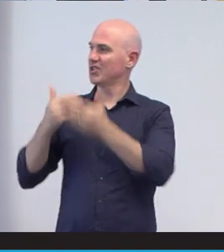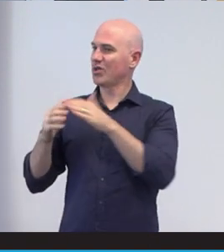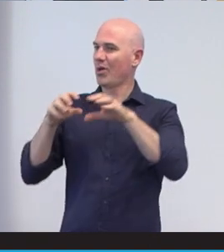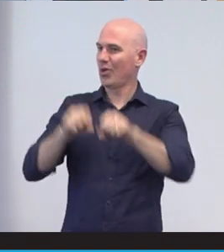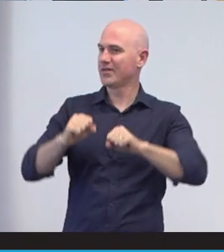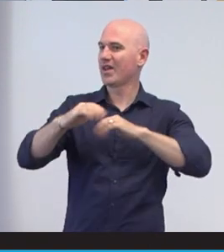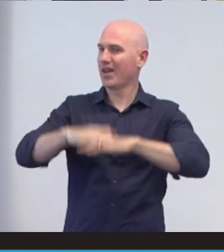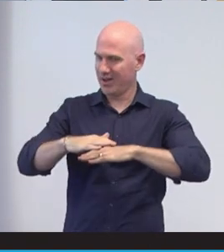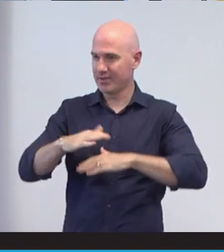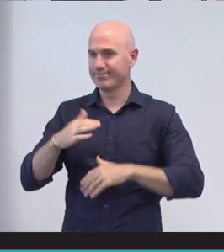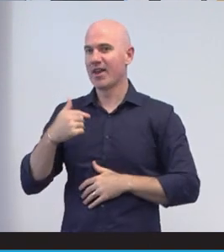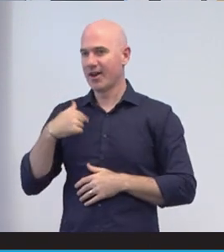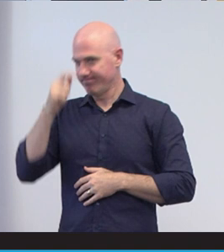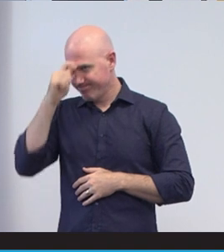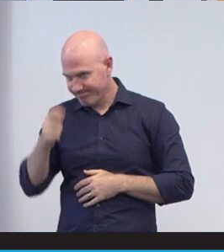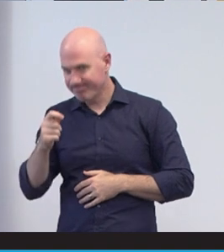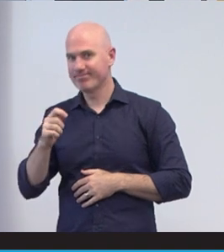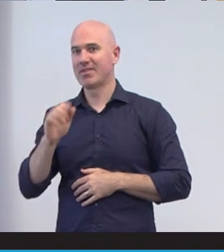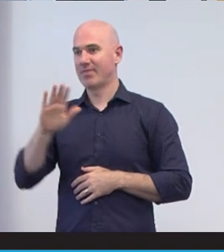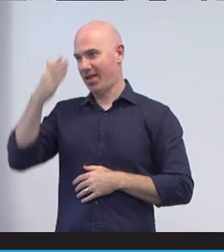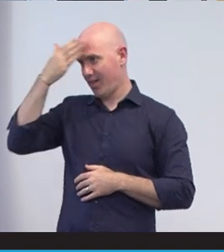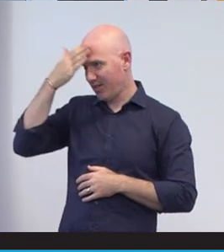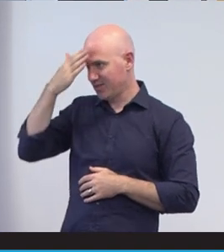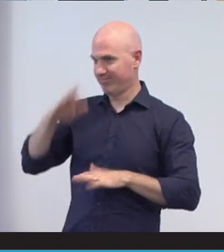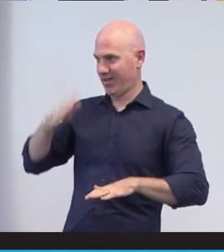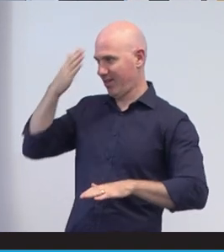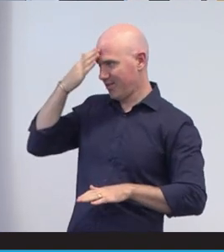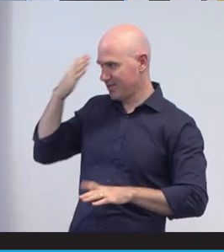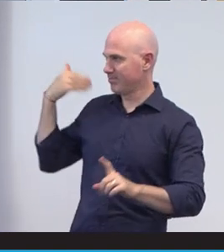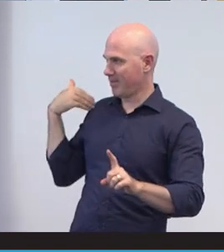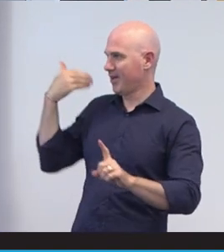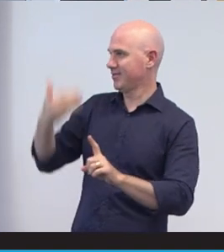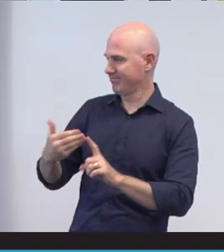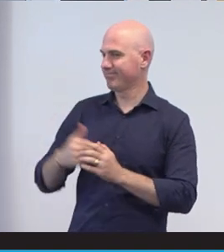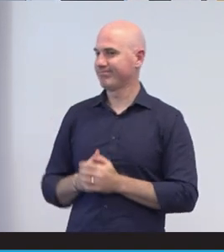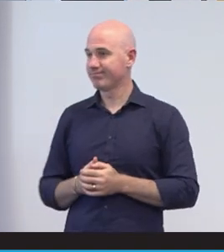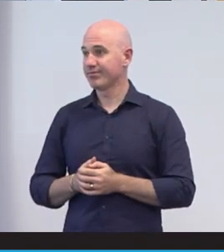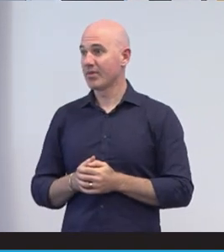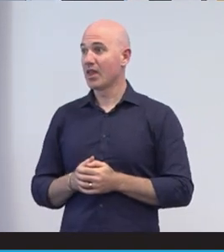respects to elders past and present. I extend our respect to the Aboriginal Torres Strait Islander